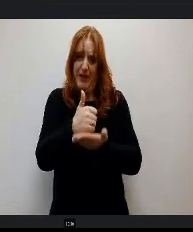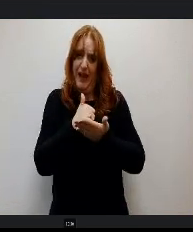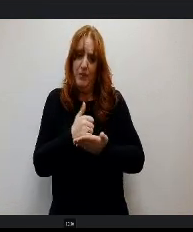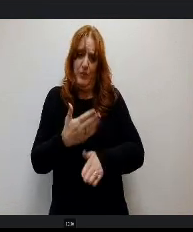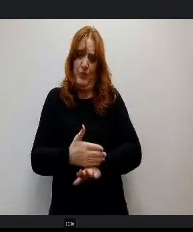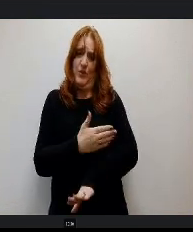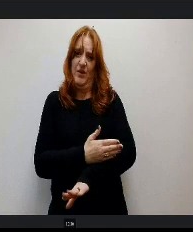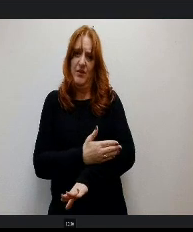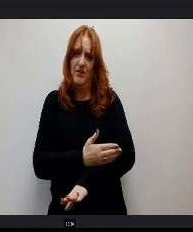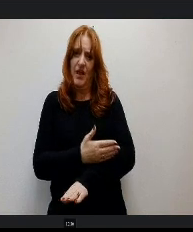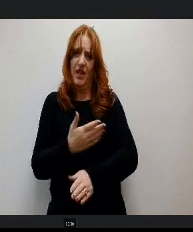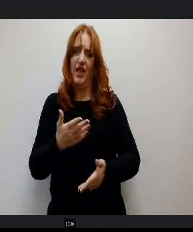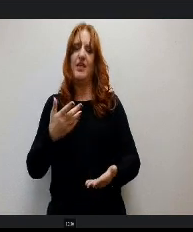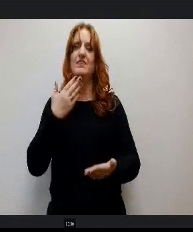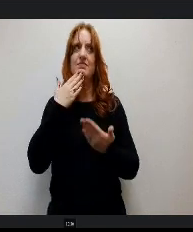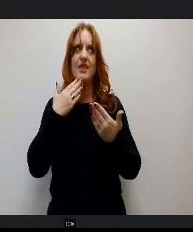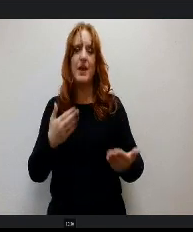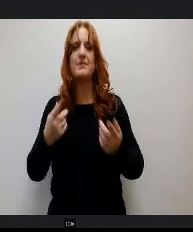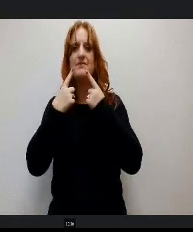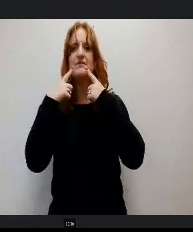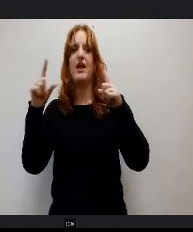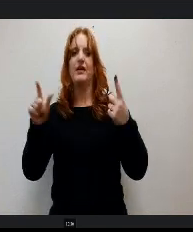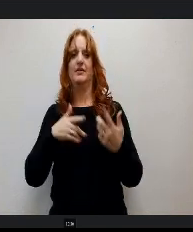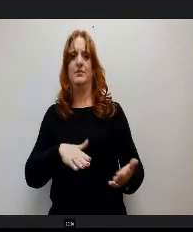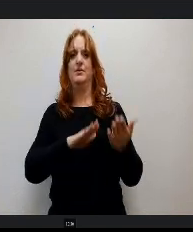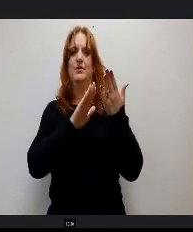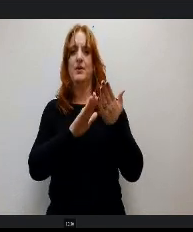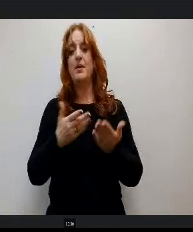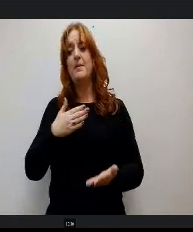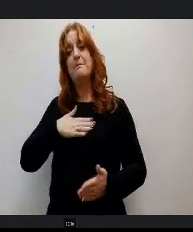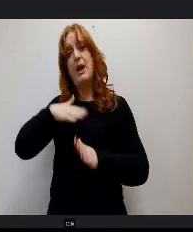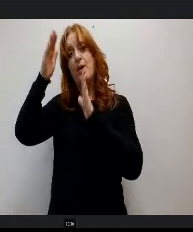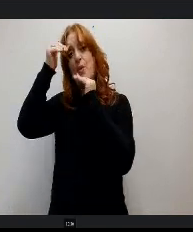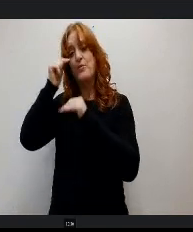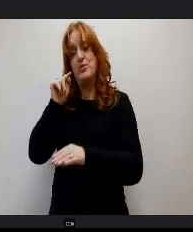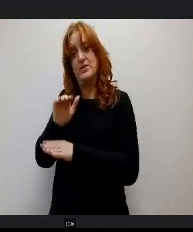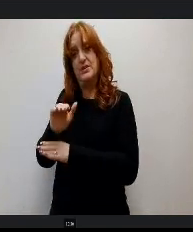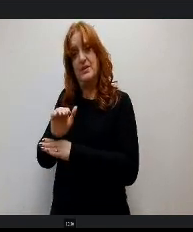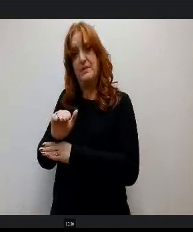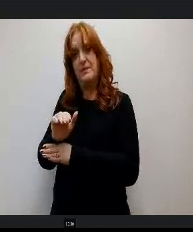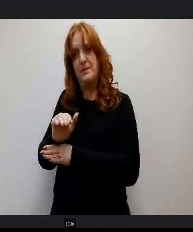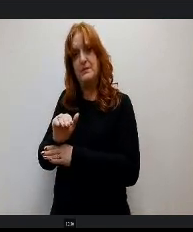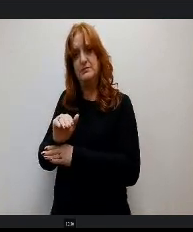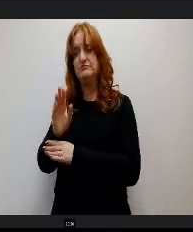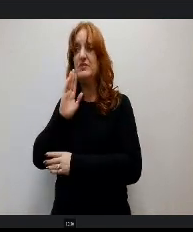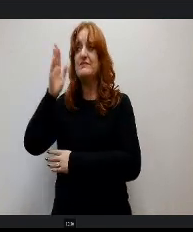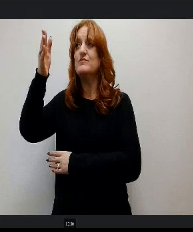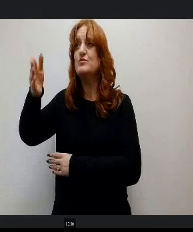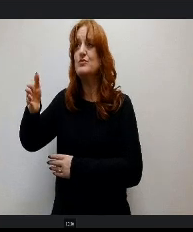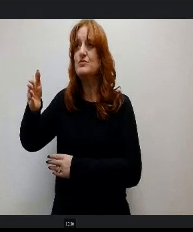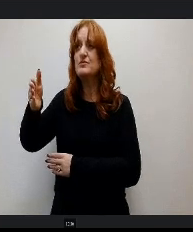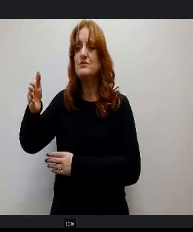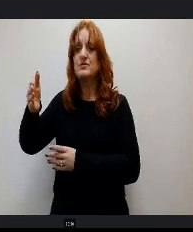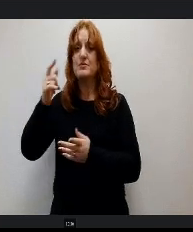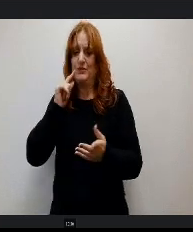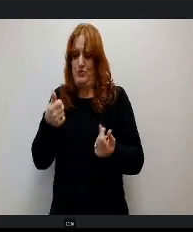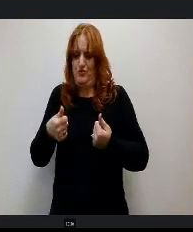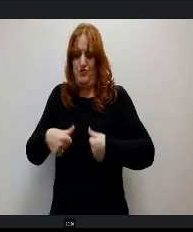g to be addressed. My hope for tonight is that The opportunity to triumph will be available to